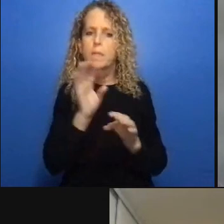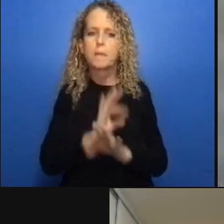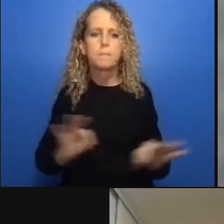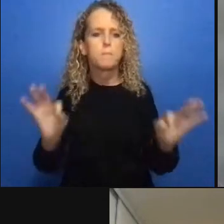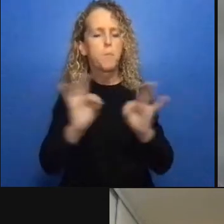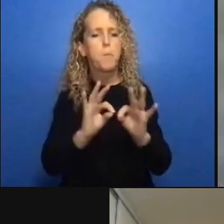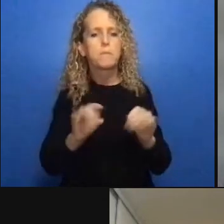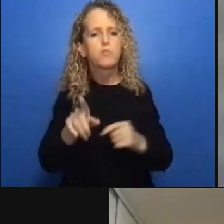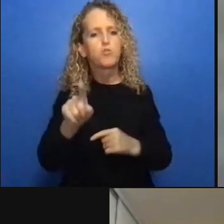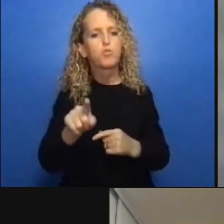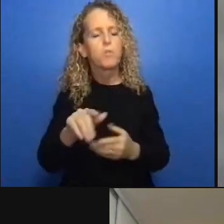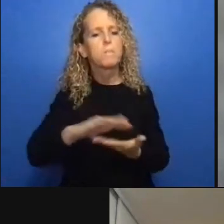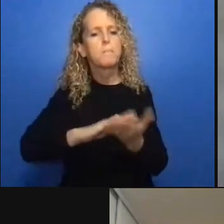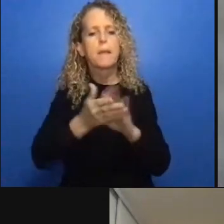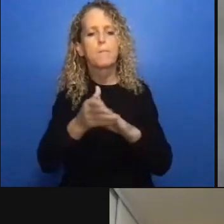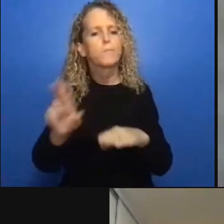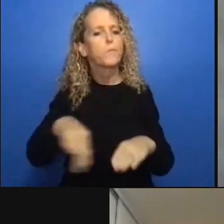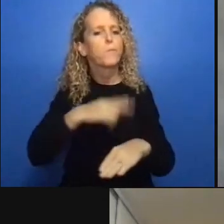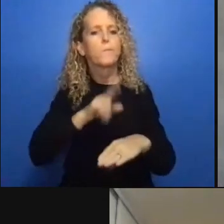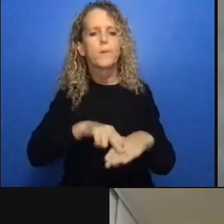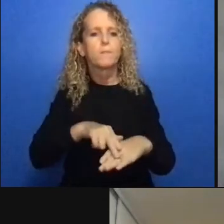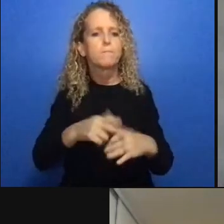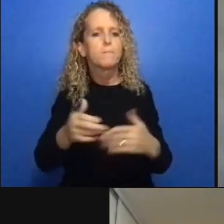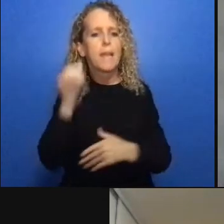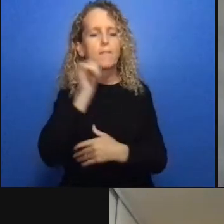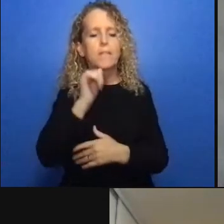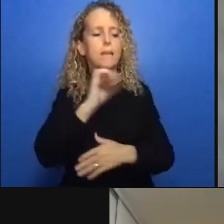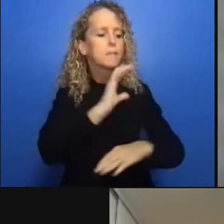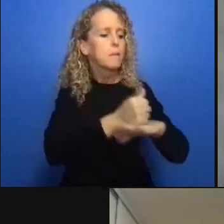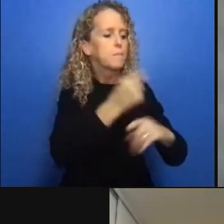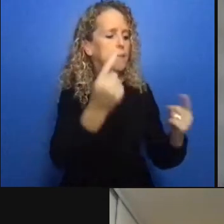it's extremely important so thank you thank all the panelists very very much for that